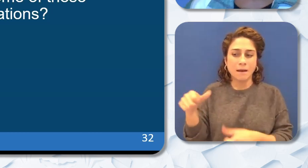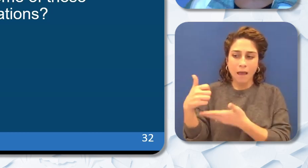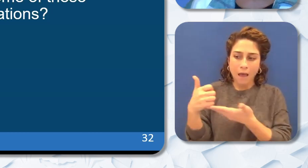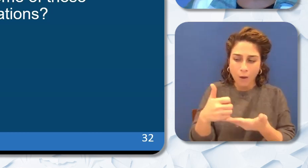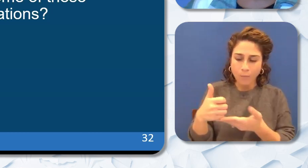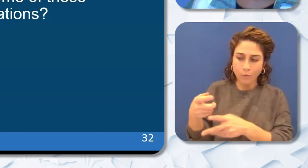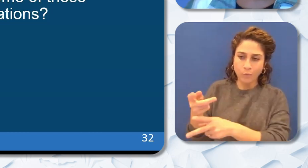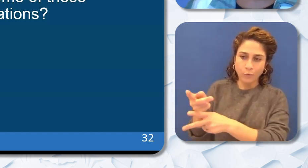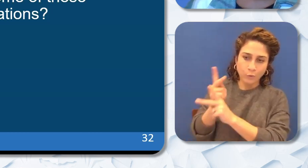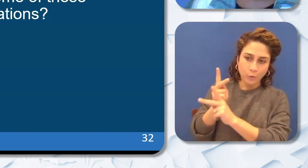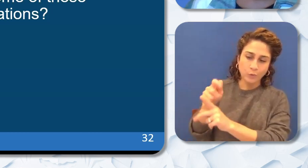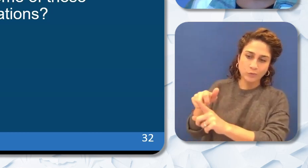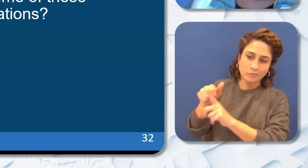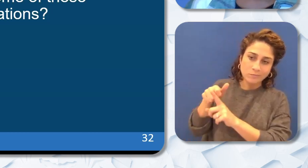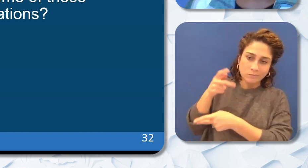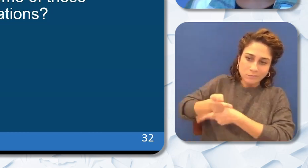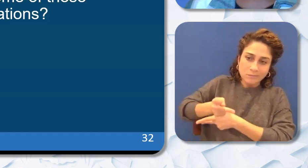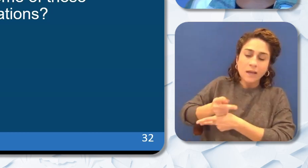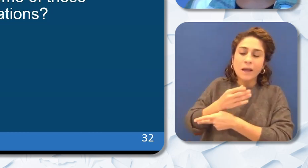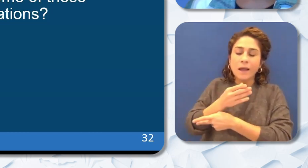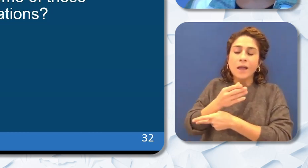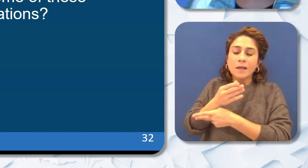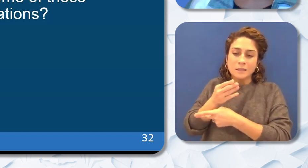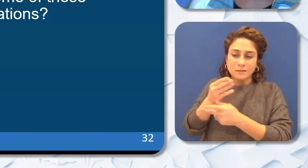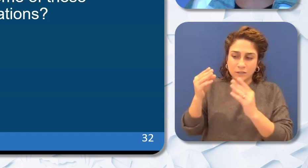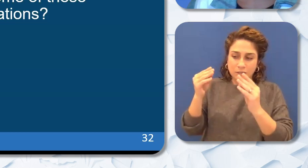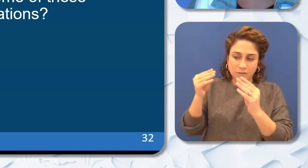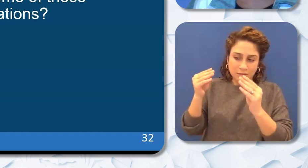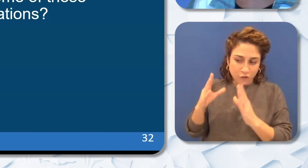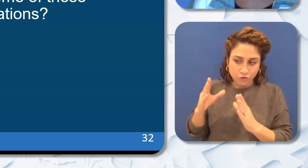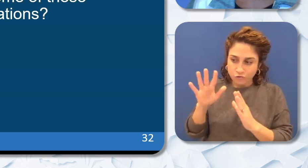teachers of color across the State. Based on those recommendations we are continuing to